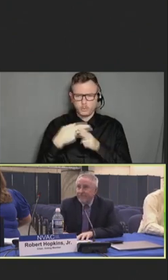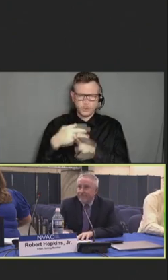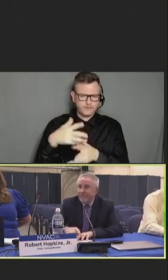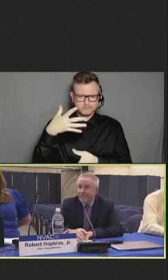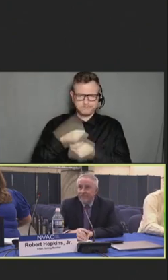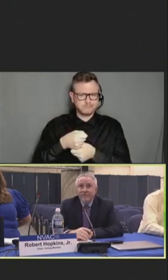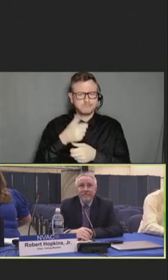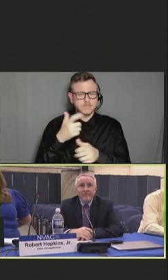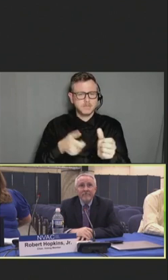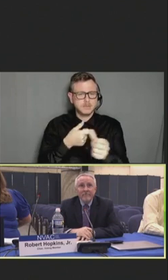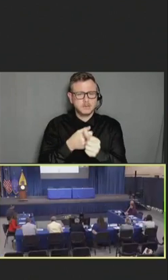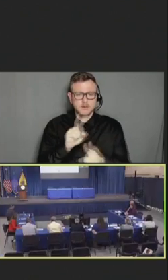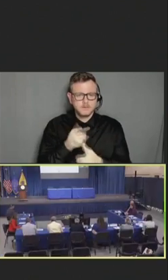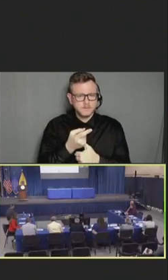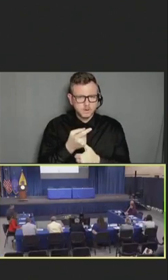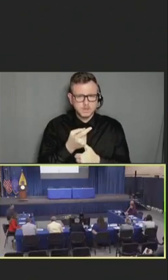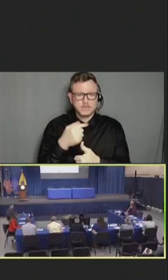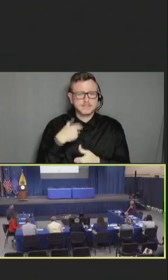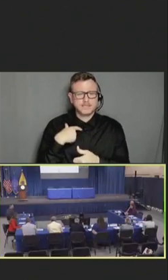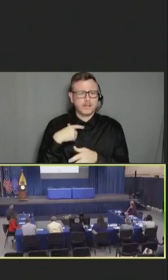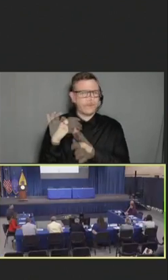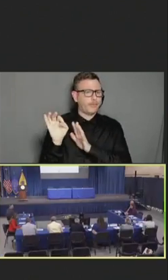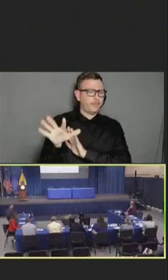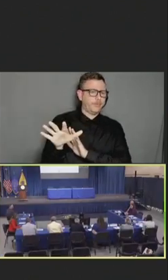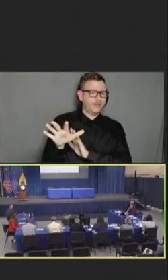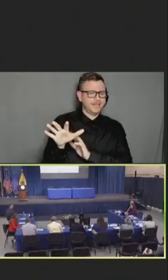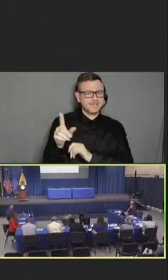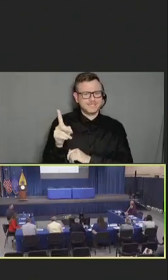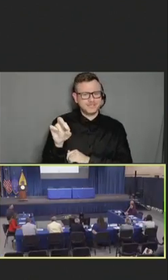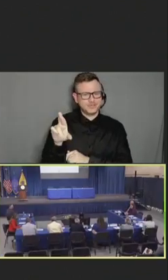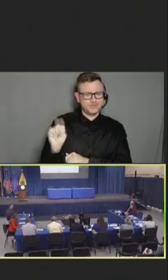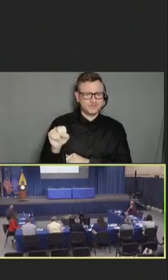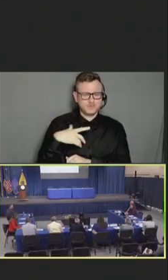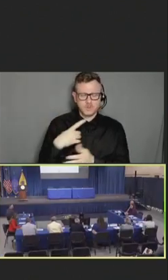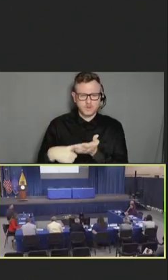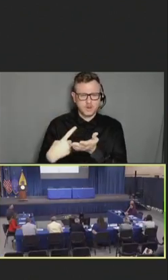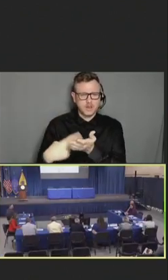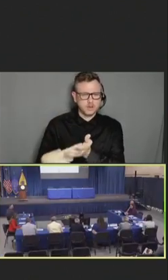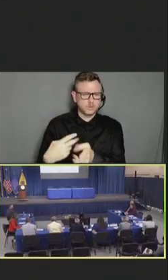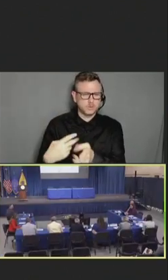The first is just a little teaser because we will be talking very shortly about the